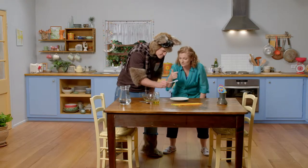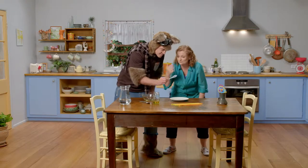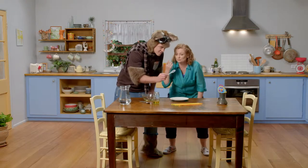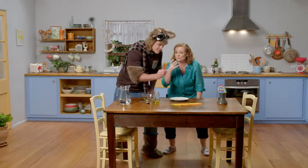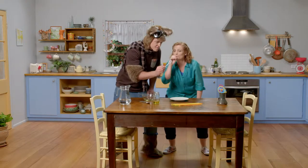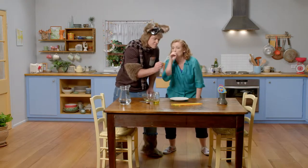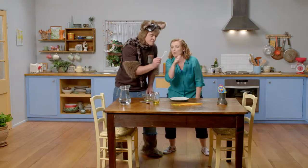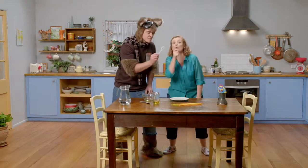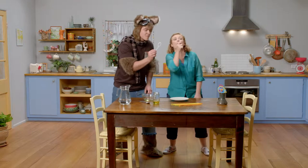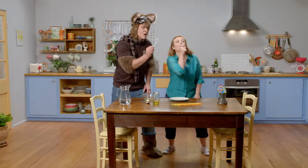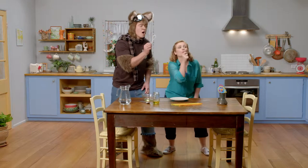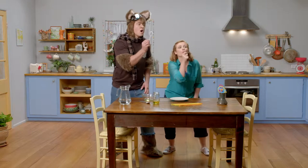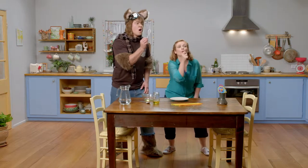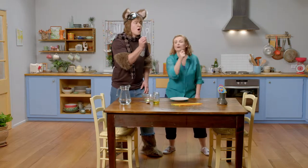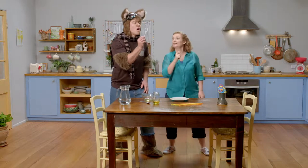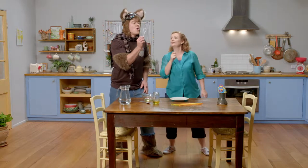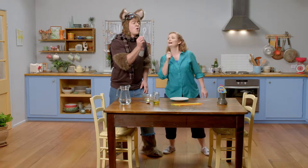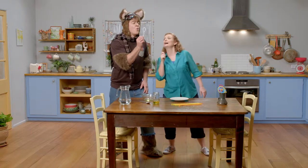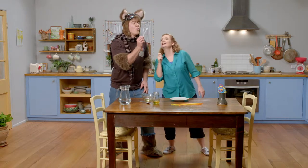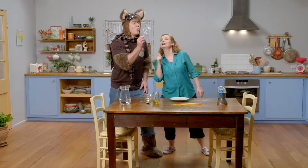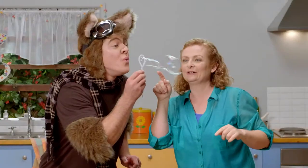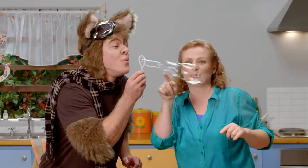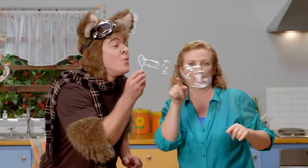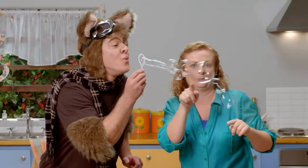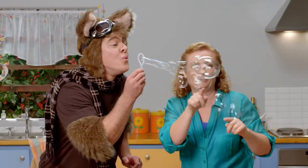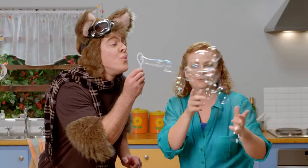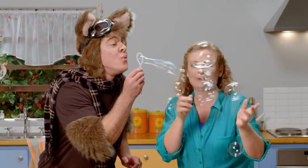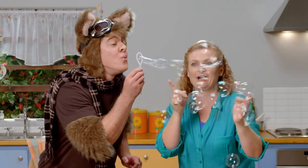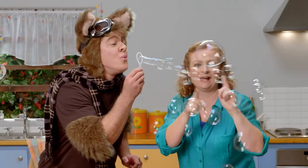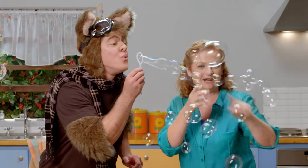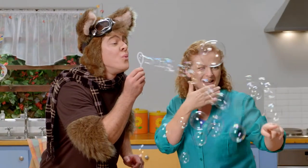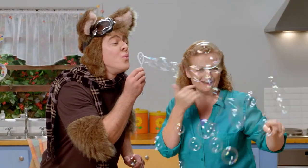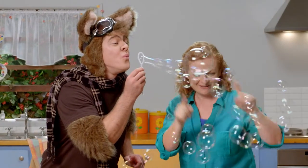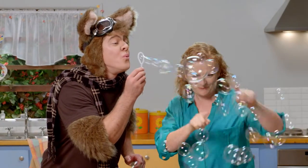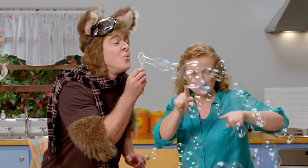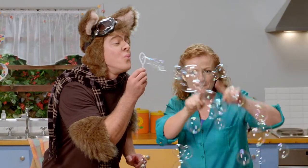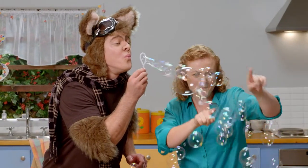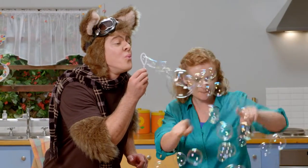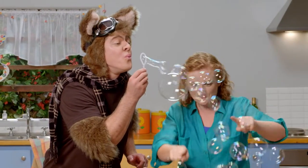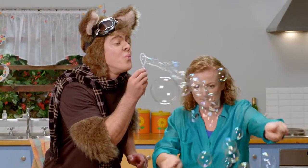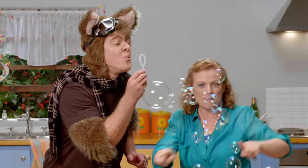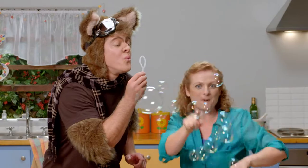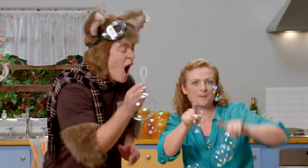Good … now blow. Ooooh … look! Pop pop pop pop …